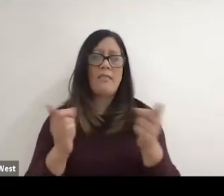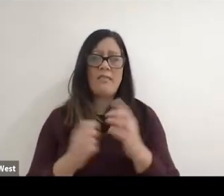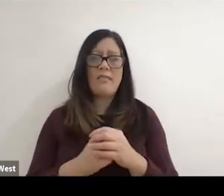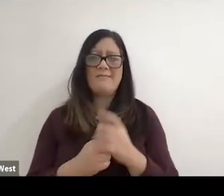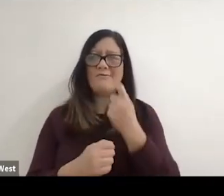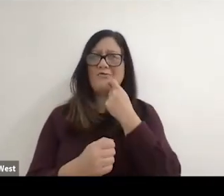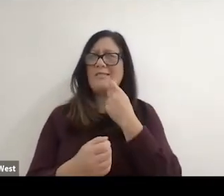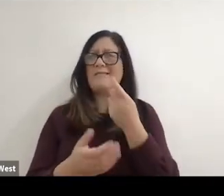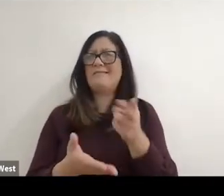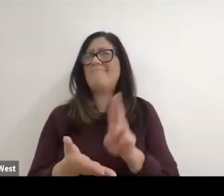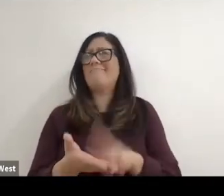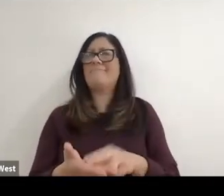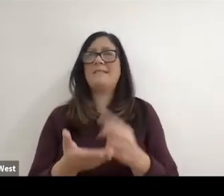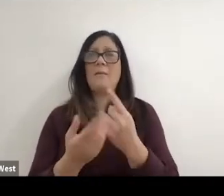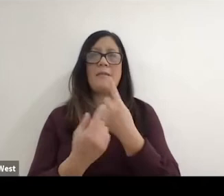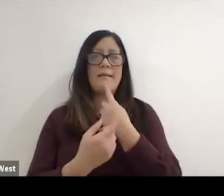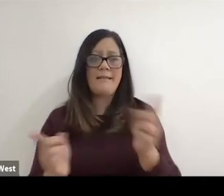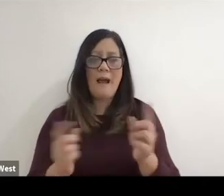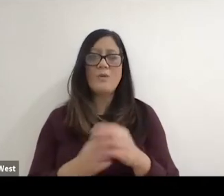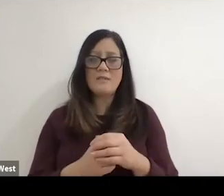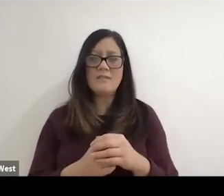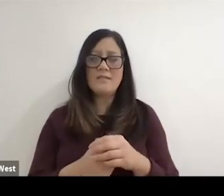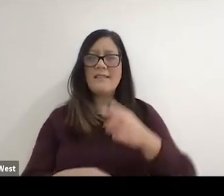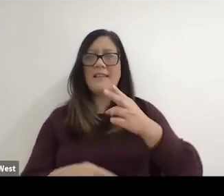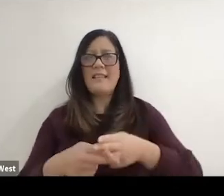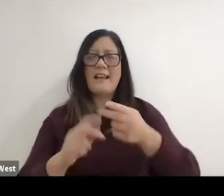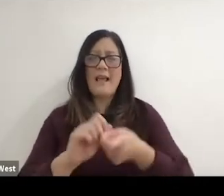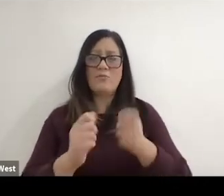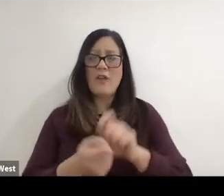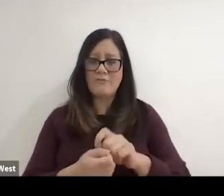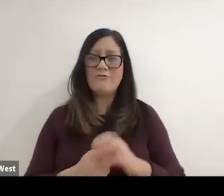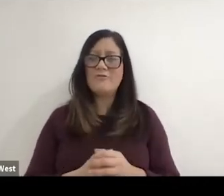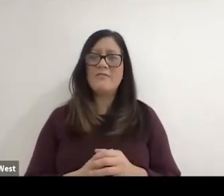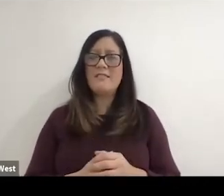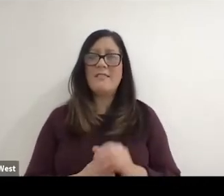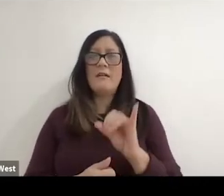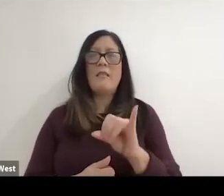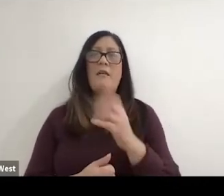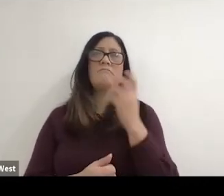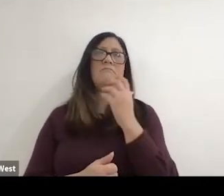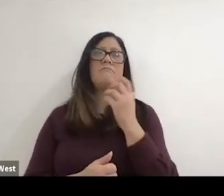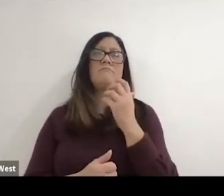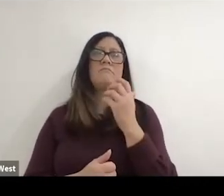I think just recently signed something or they announced the name, even the name change was to me is just a